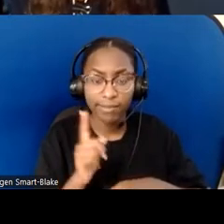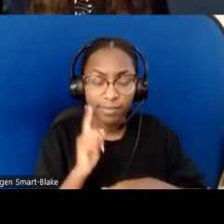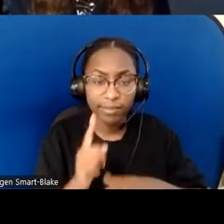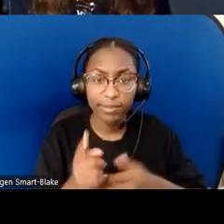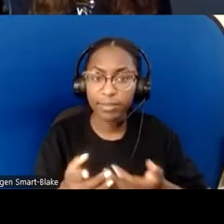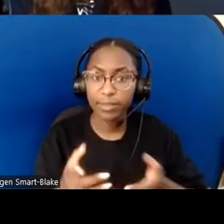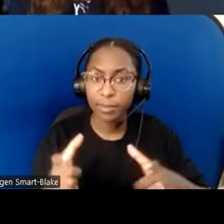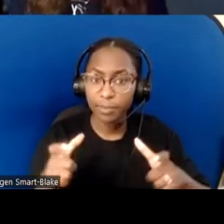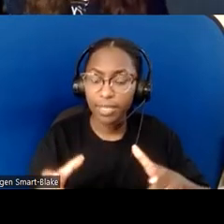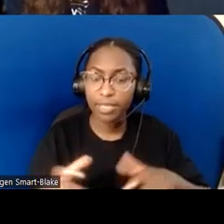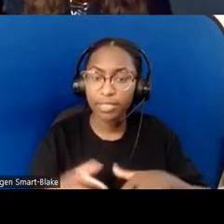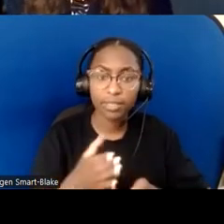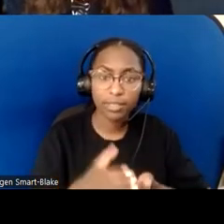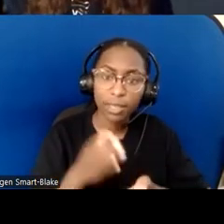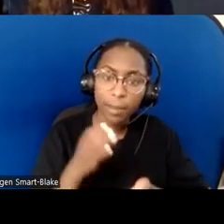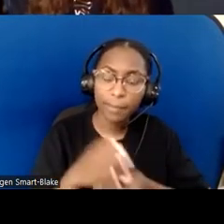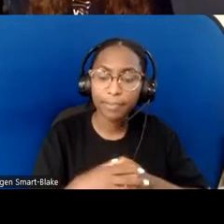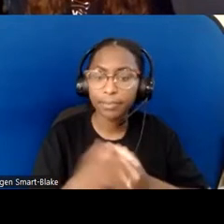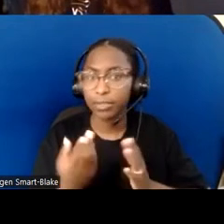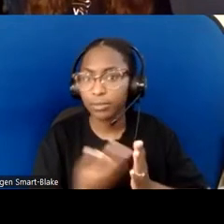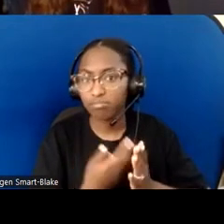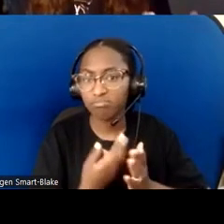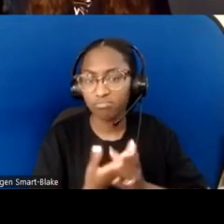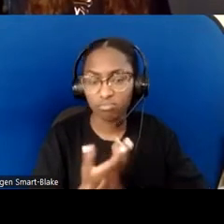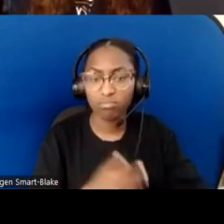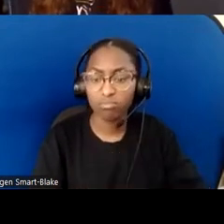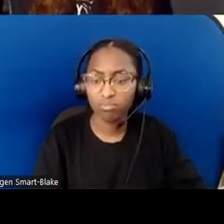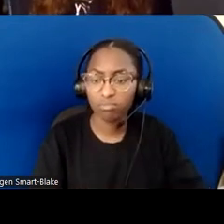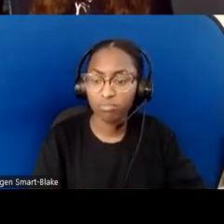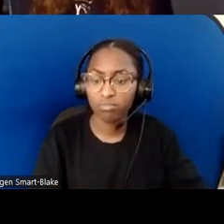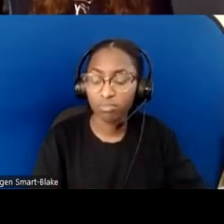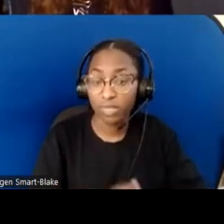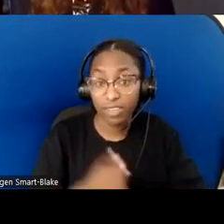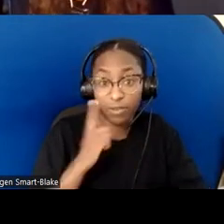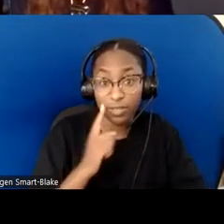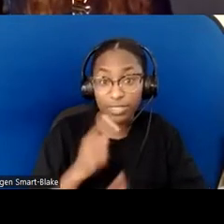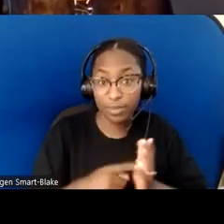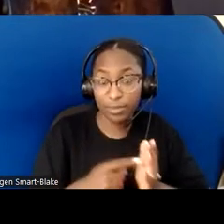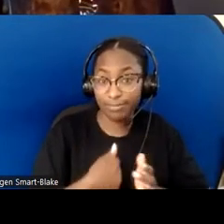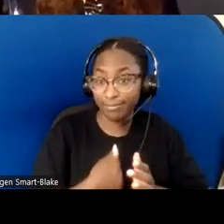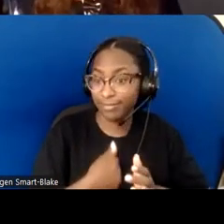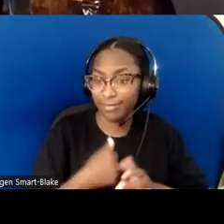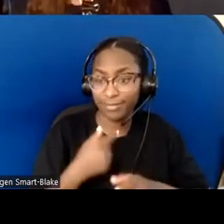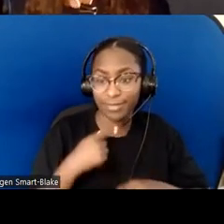and need lightweight utensils and dinnerware so that I don't drop them. [chuckles]